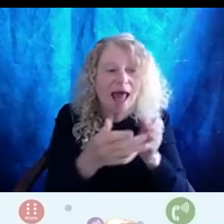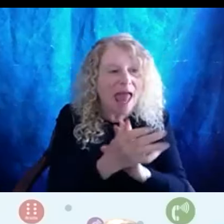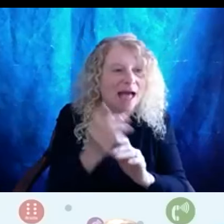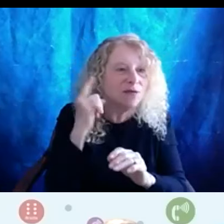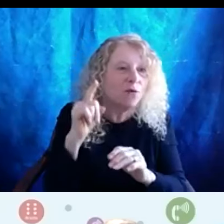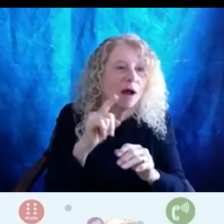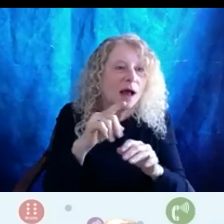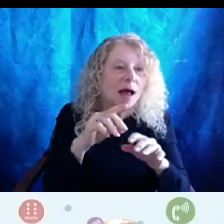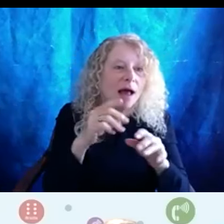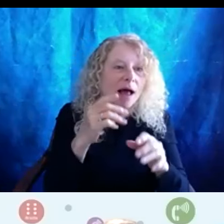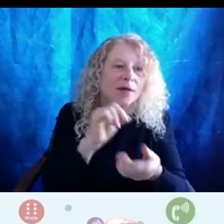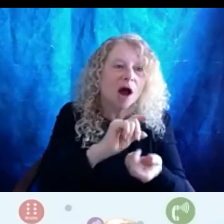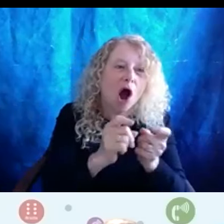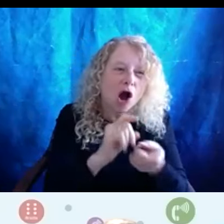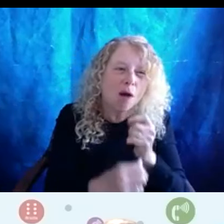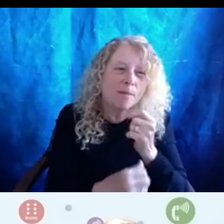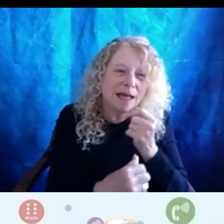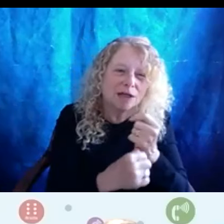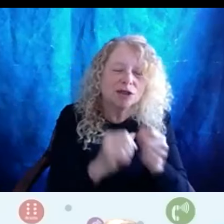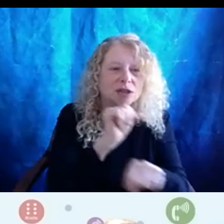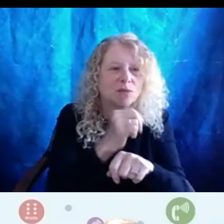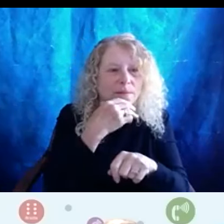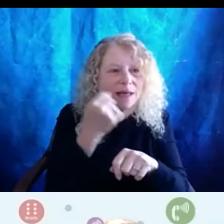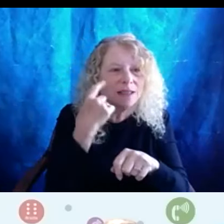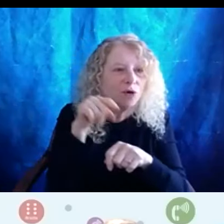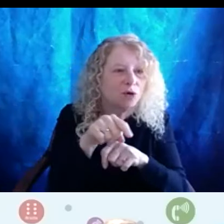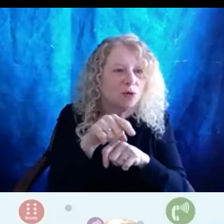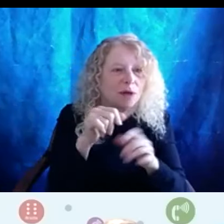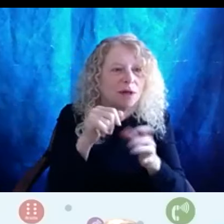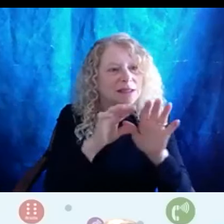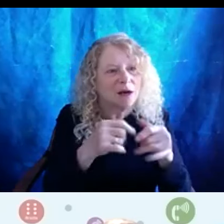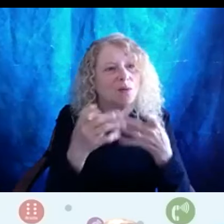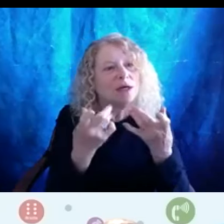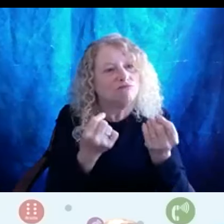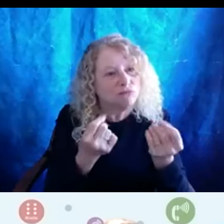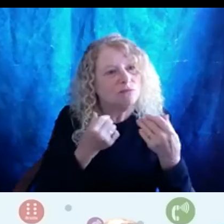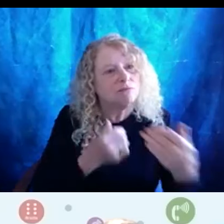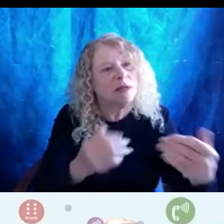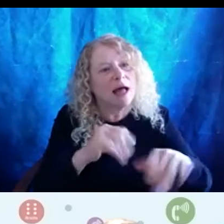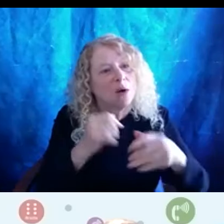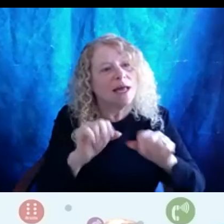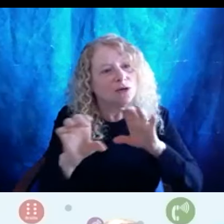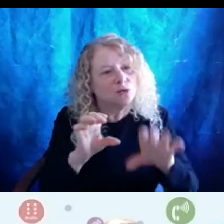that works best for you. Because that's how we perform. That's how we, you know, be able to do the job that we